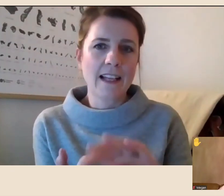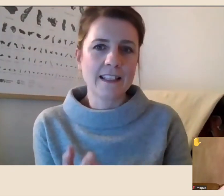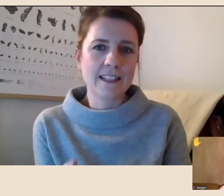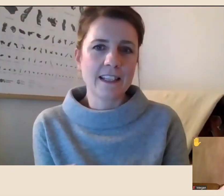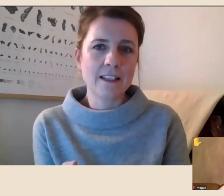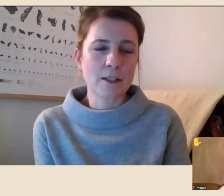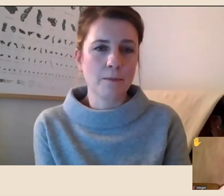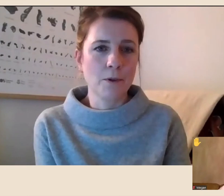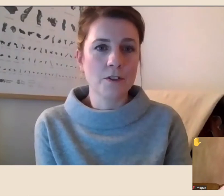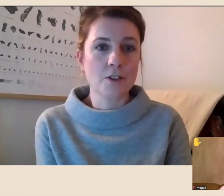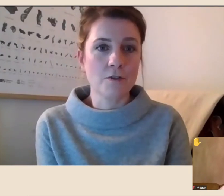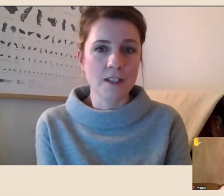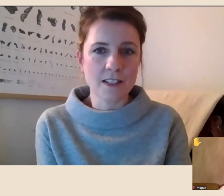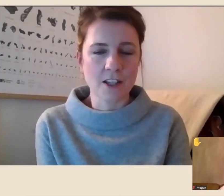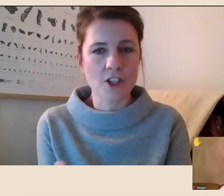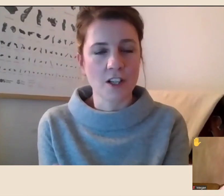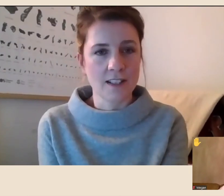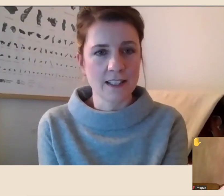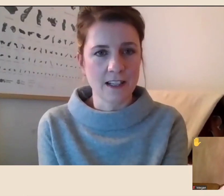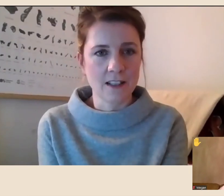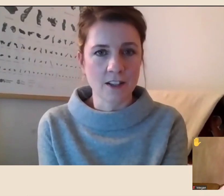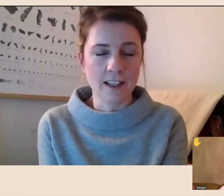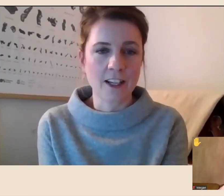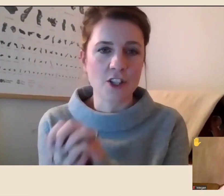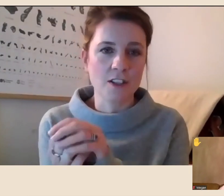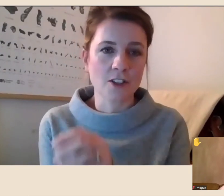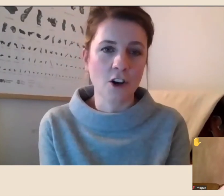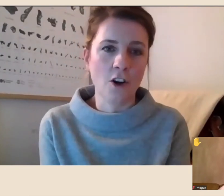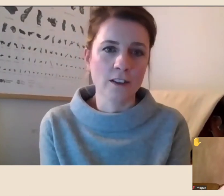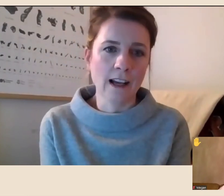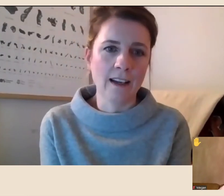and seek support to research and understand our collections online.